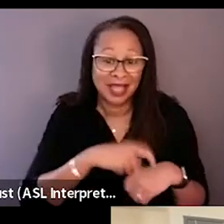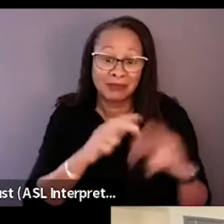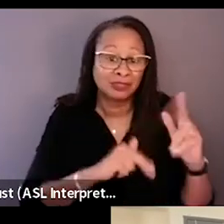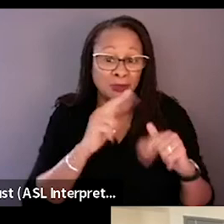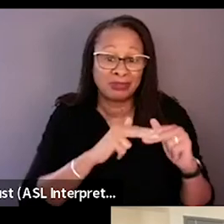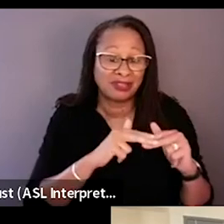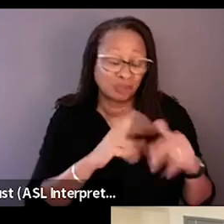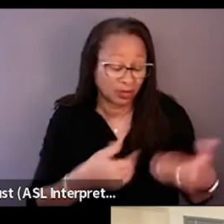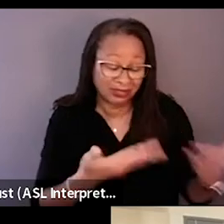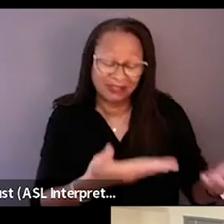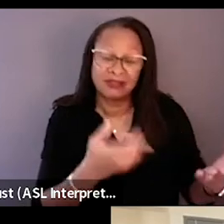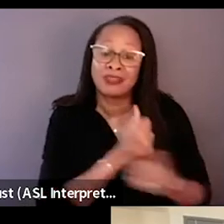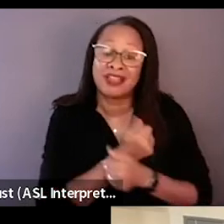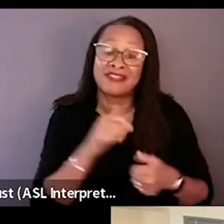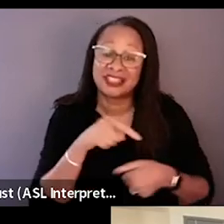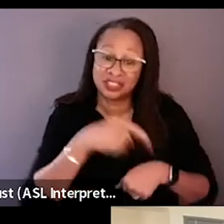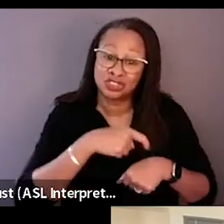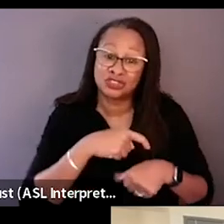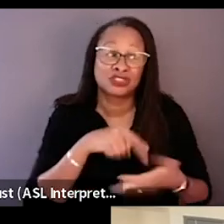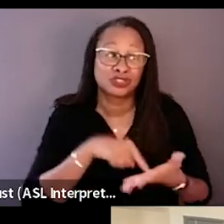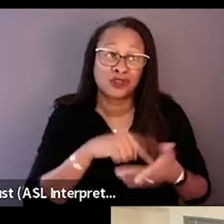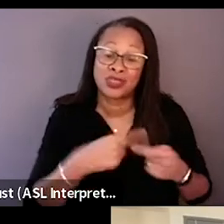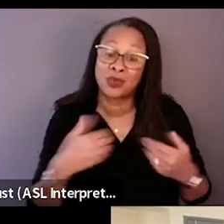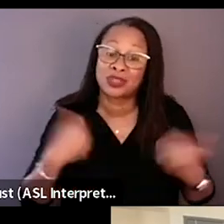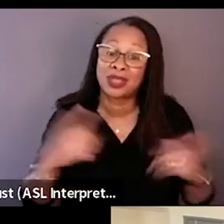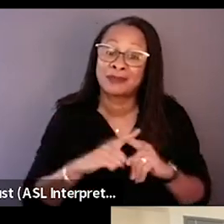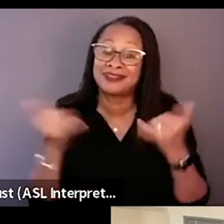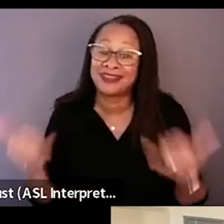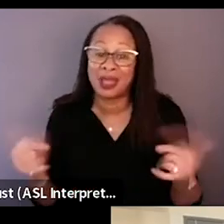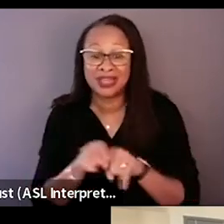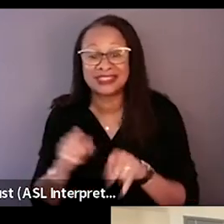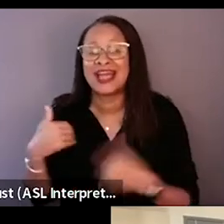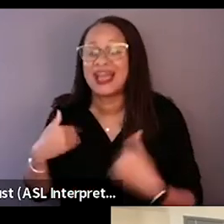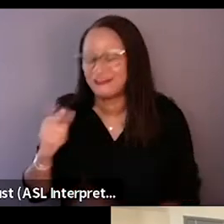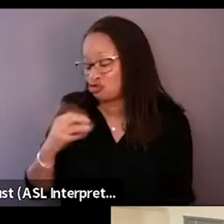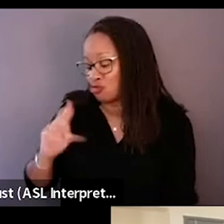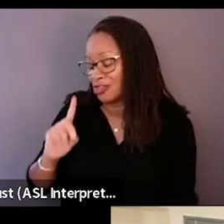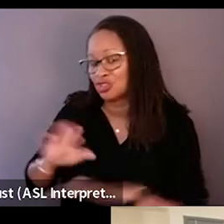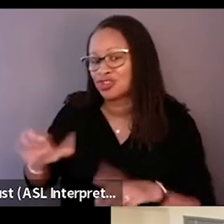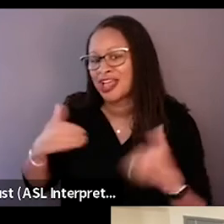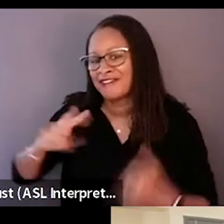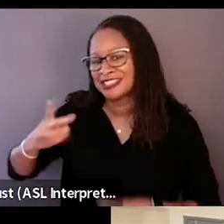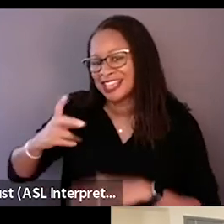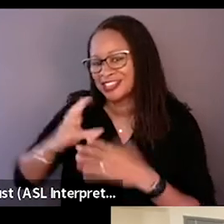that they deserve. But thank God right now the grandchildren, I have a second chance. I have a second chance, so.